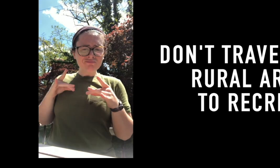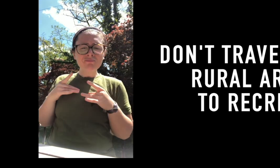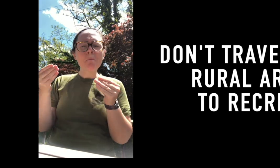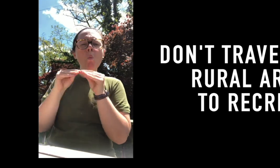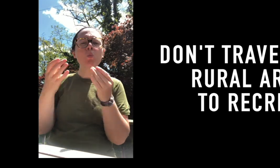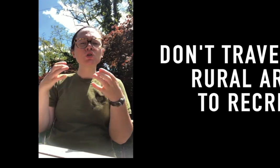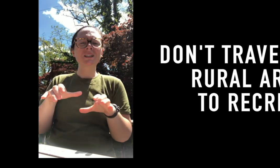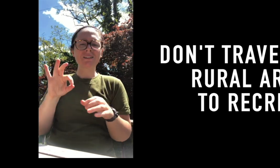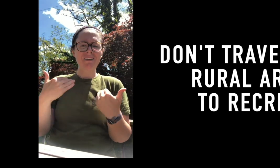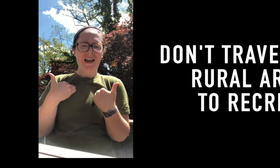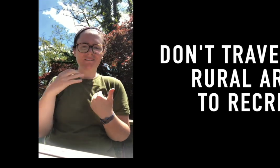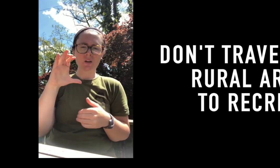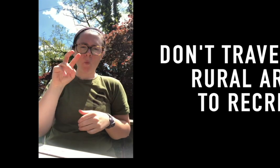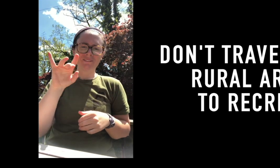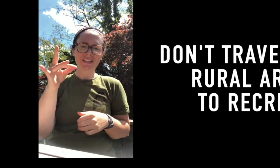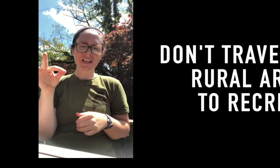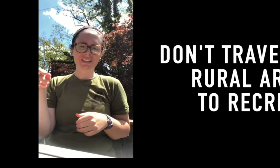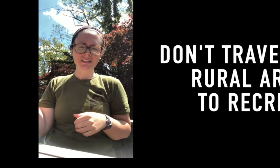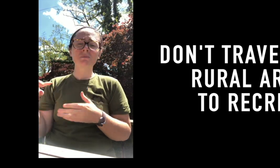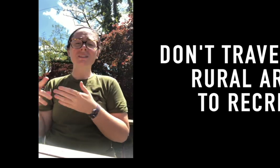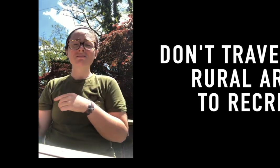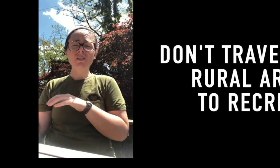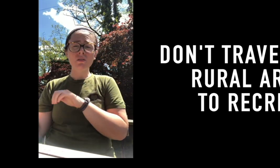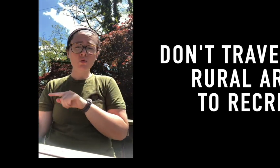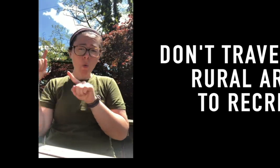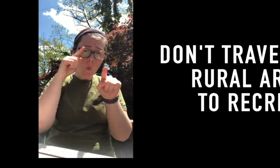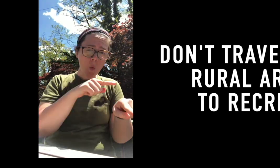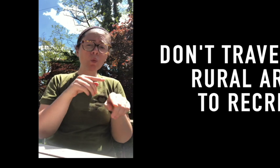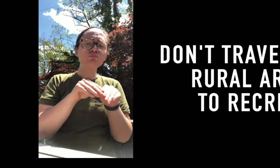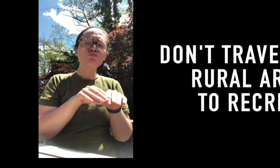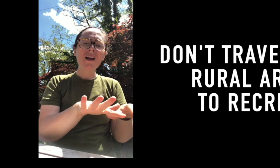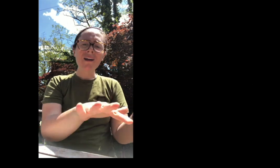they may be infected and then they may be spreading or bringing the infection to these more rural areas.